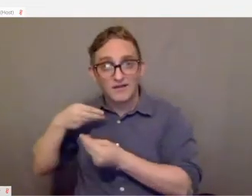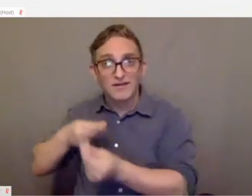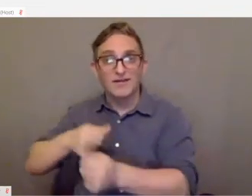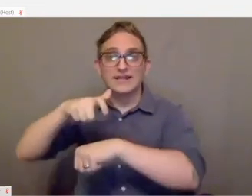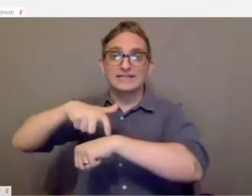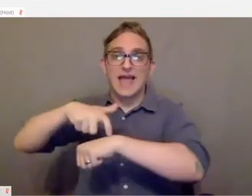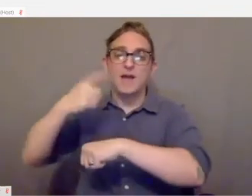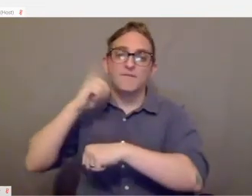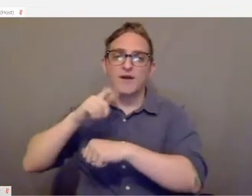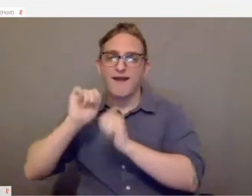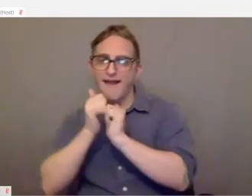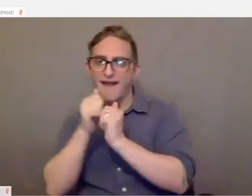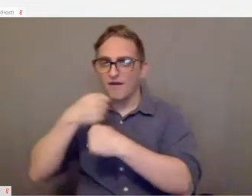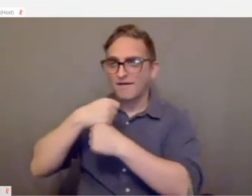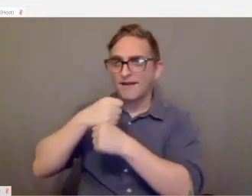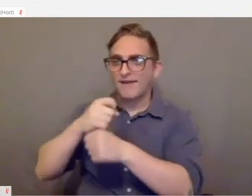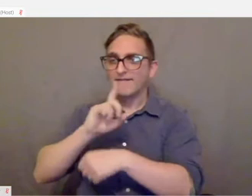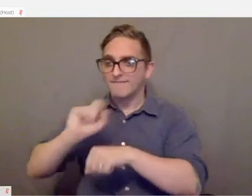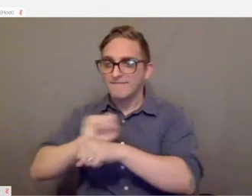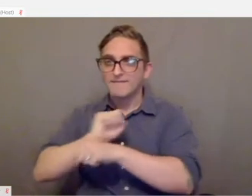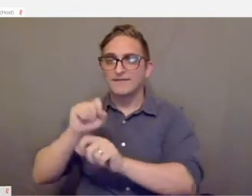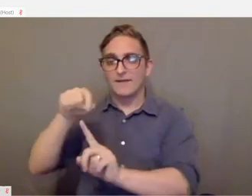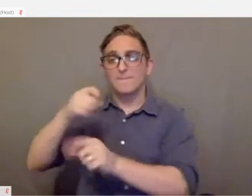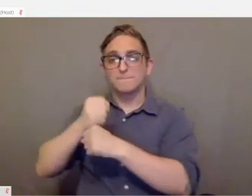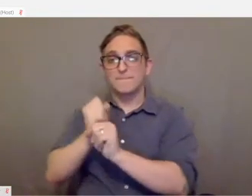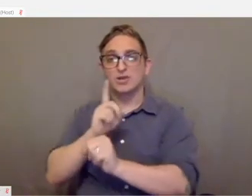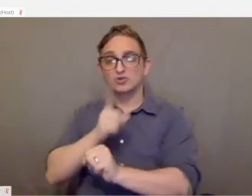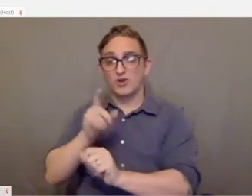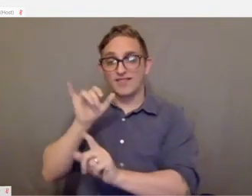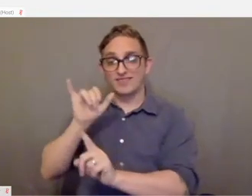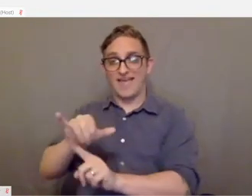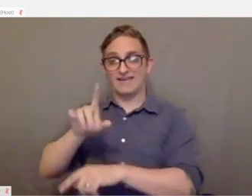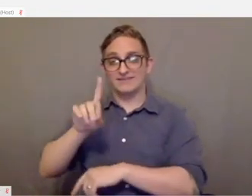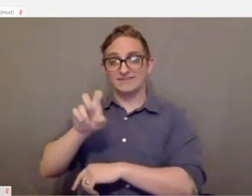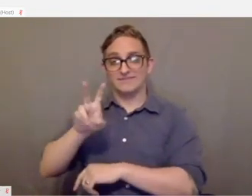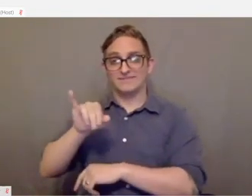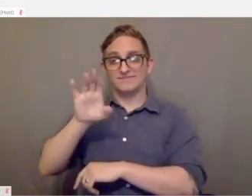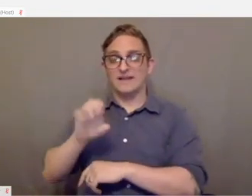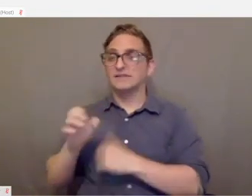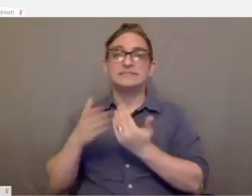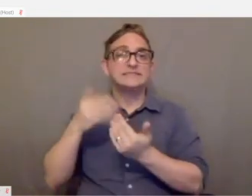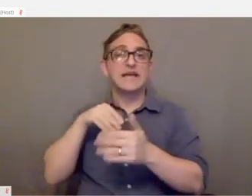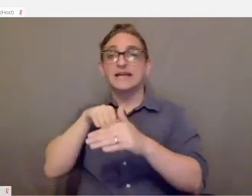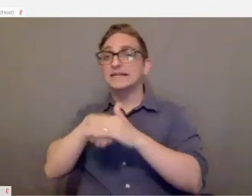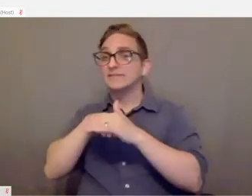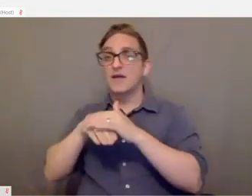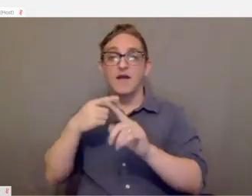with the Xbox adaptive controller was accessible from the moment it arrived on your doorstep to the moment that you used it.